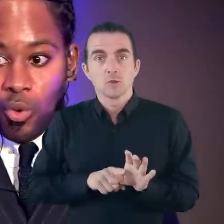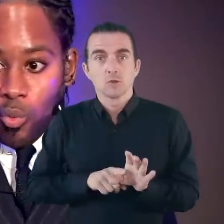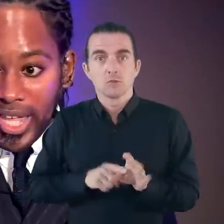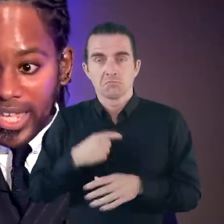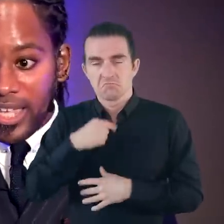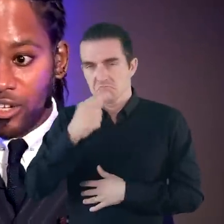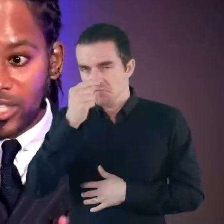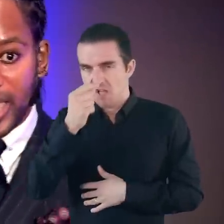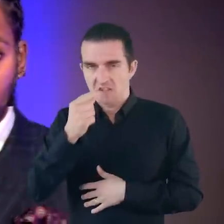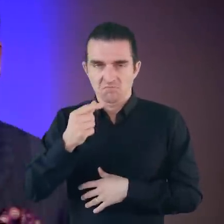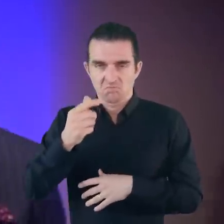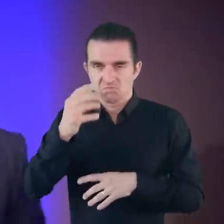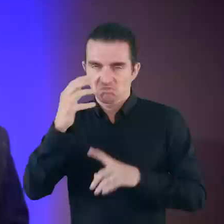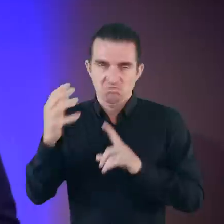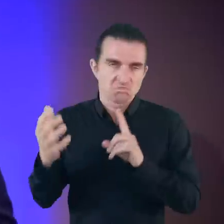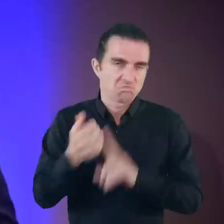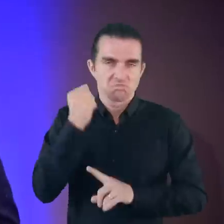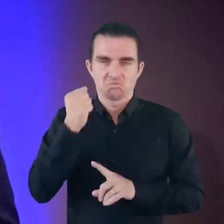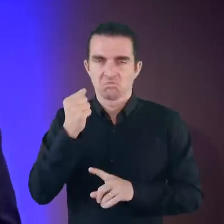We could take on the world and win.